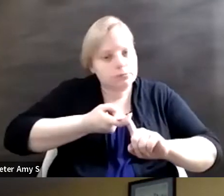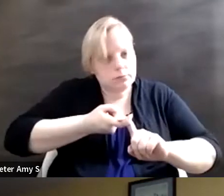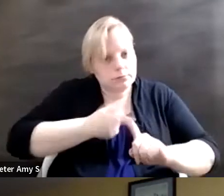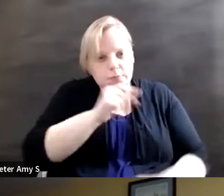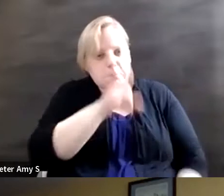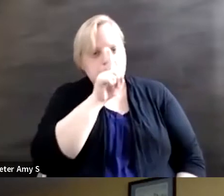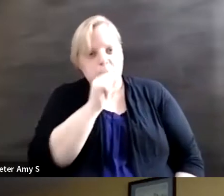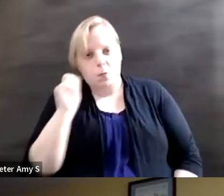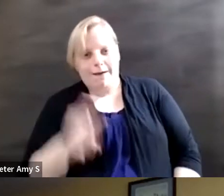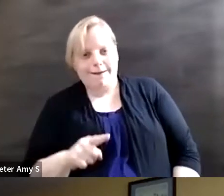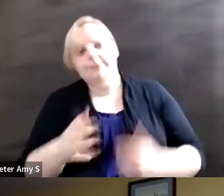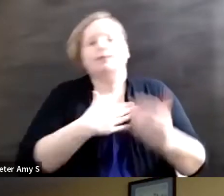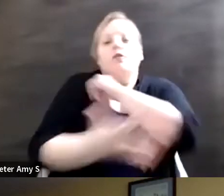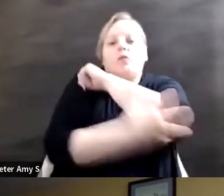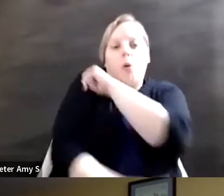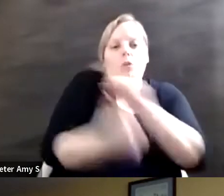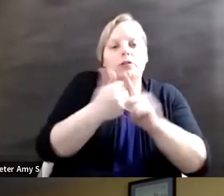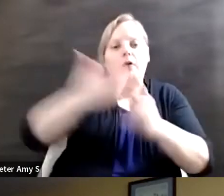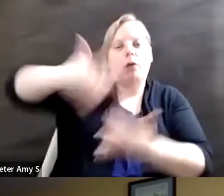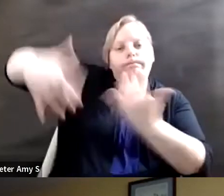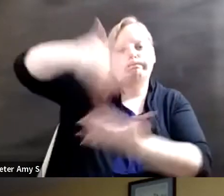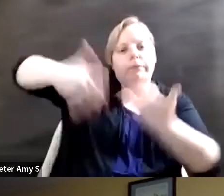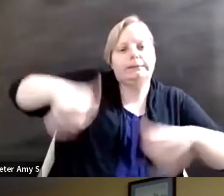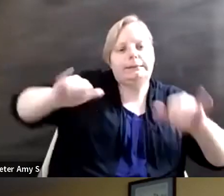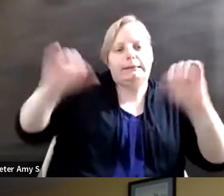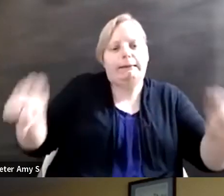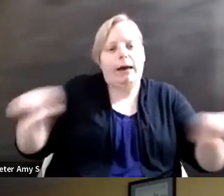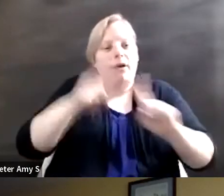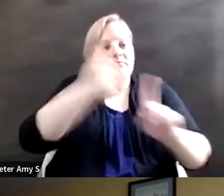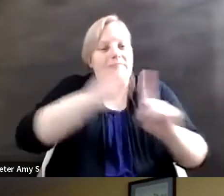and so like mingle with others. But when when you have a disability, that might not be the